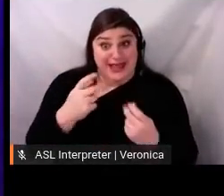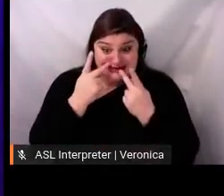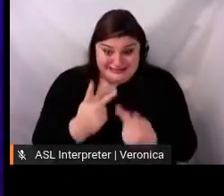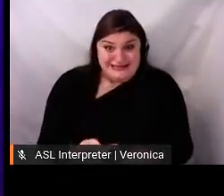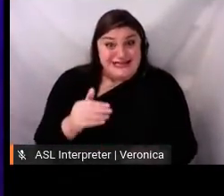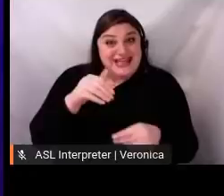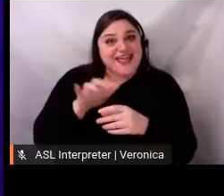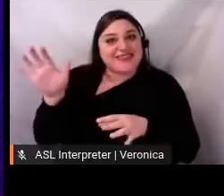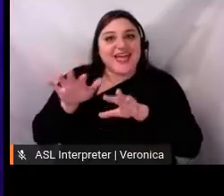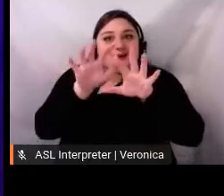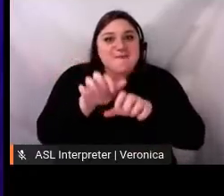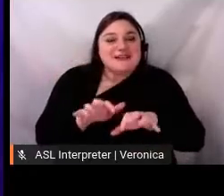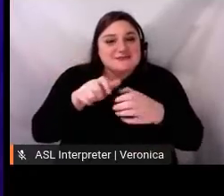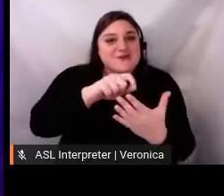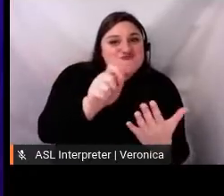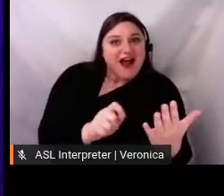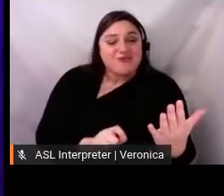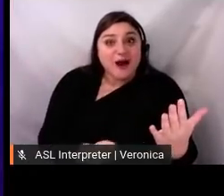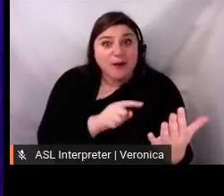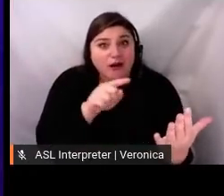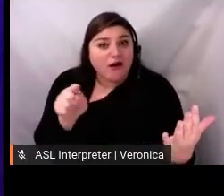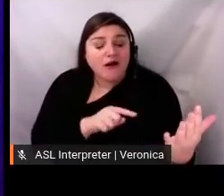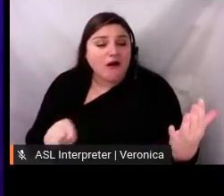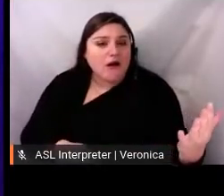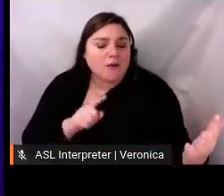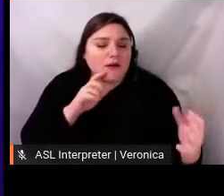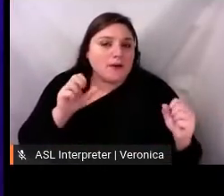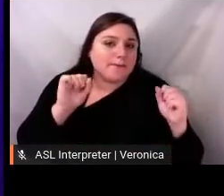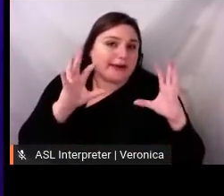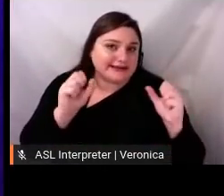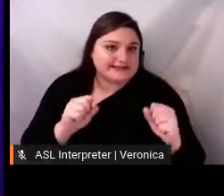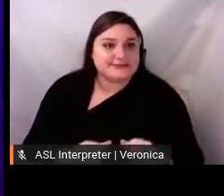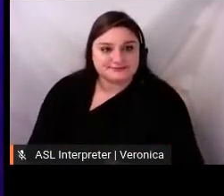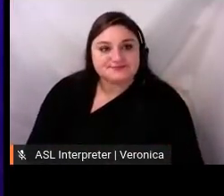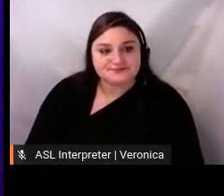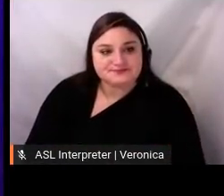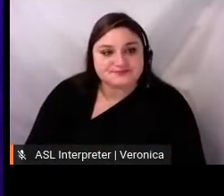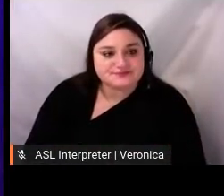Now, another thing, I also recognize that Instagram story highlights